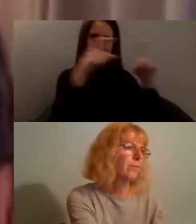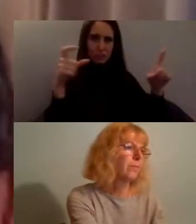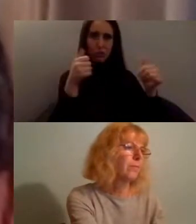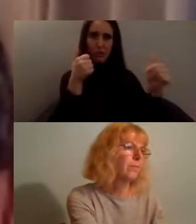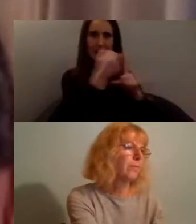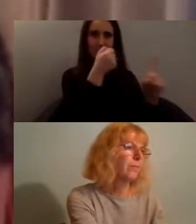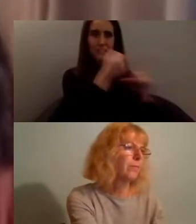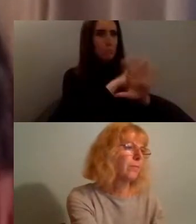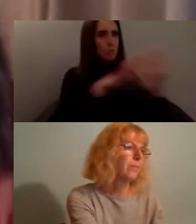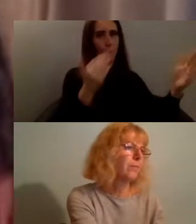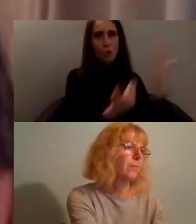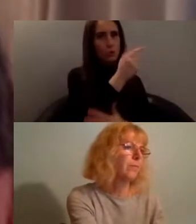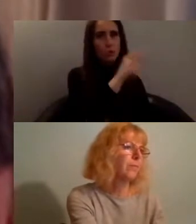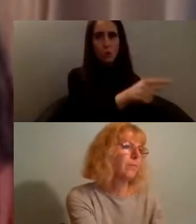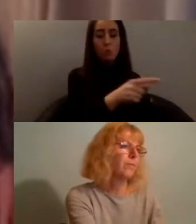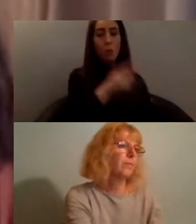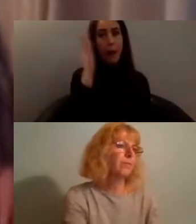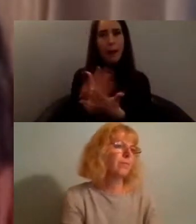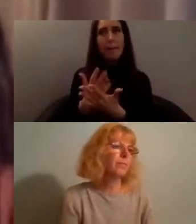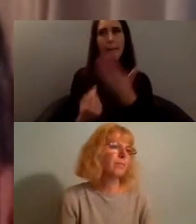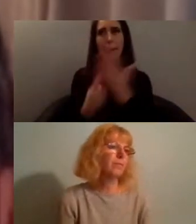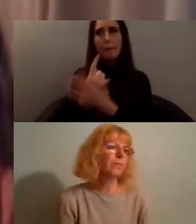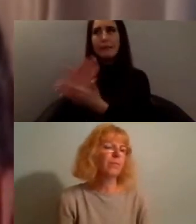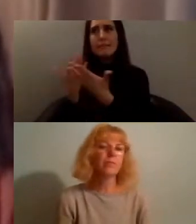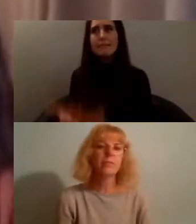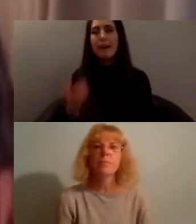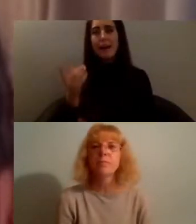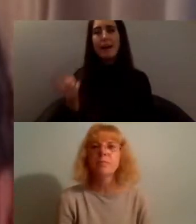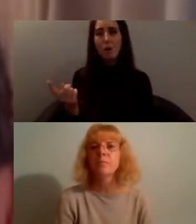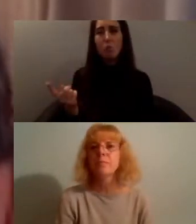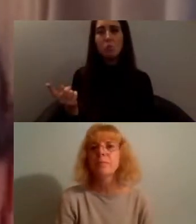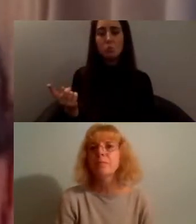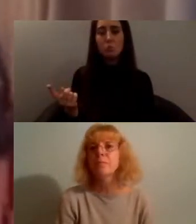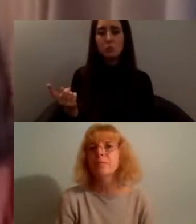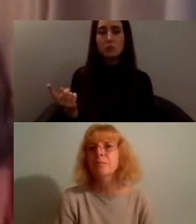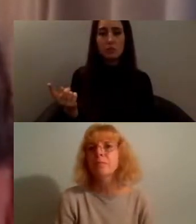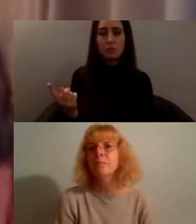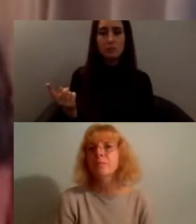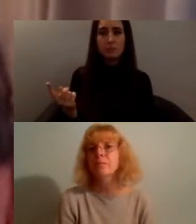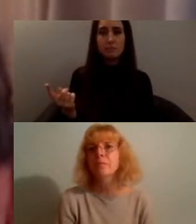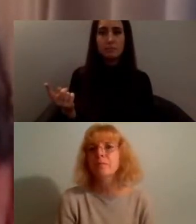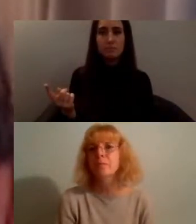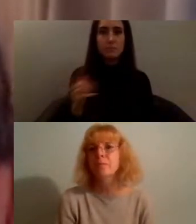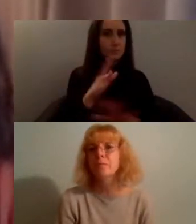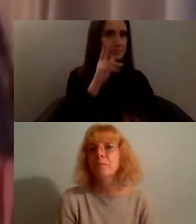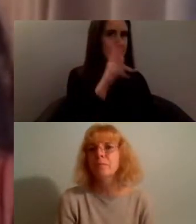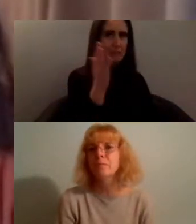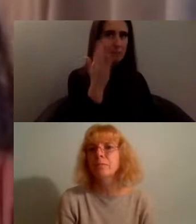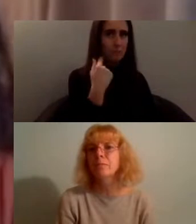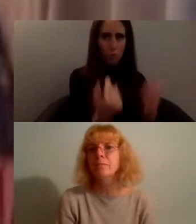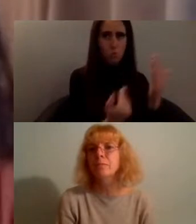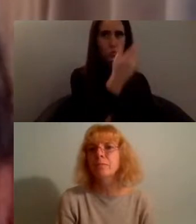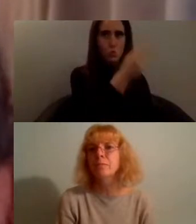it's maybe happening now on a scale that we haven't necessarily seen before and following